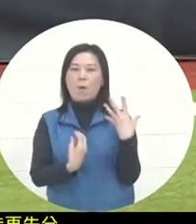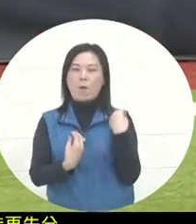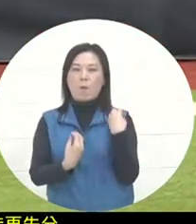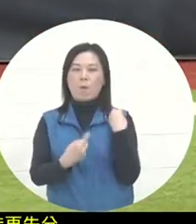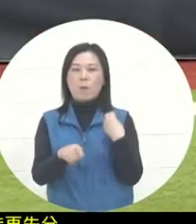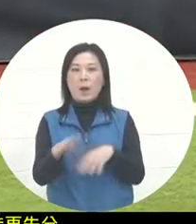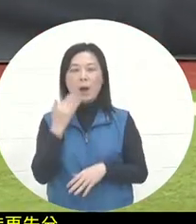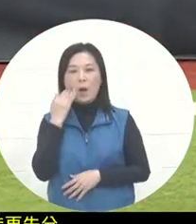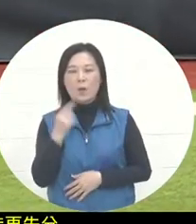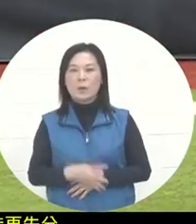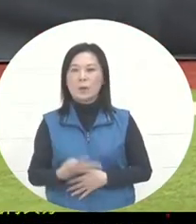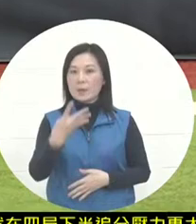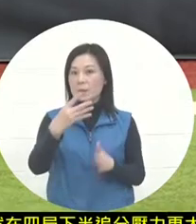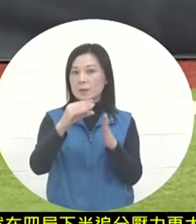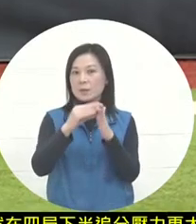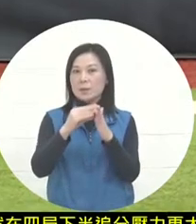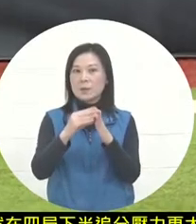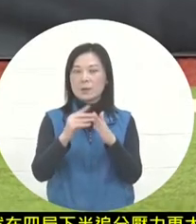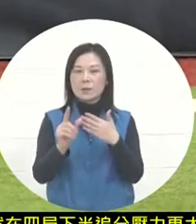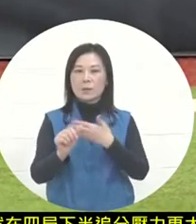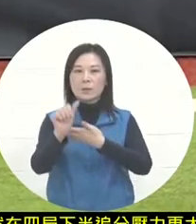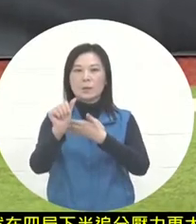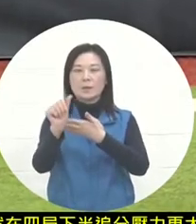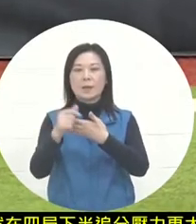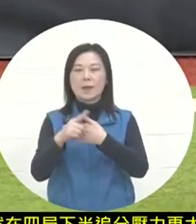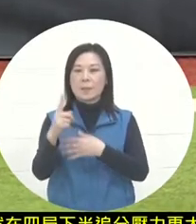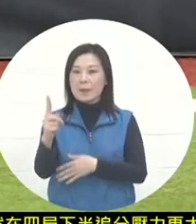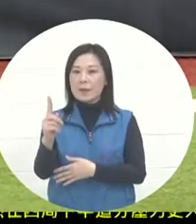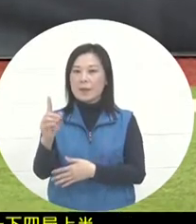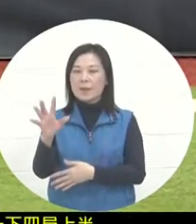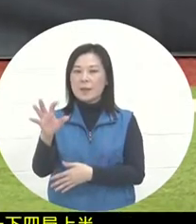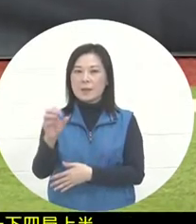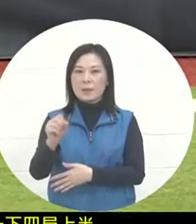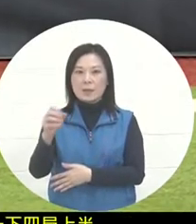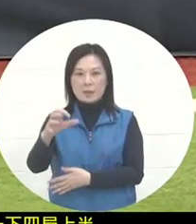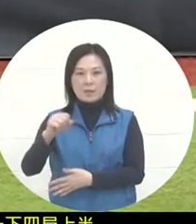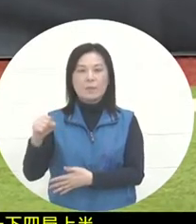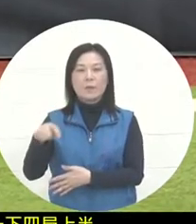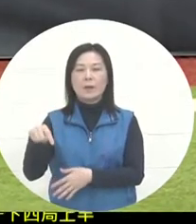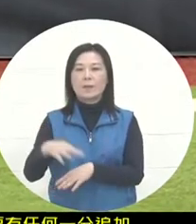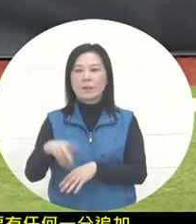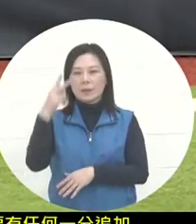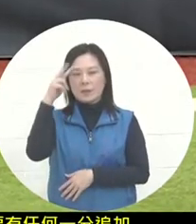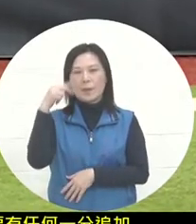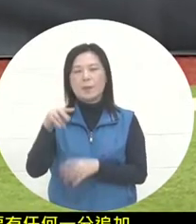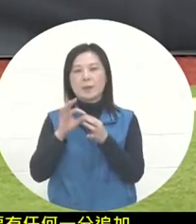As far as Mexico is concerned, there will be a chance to continue the game.